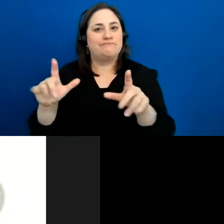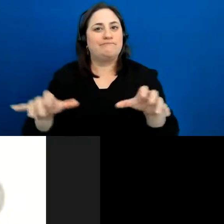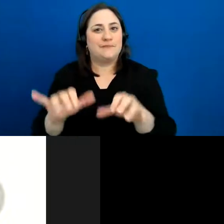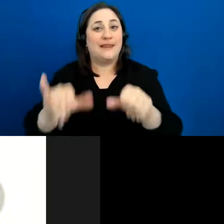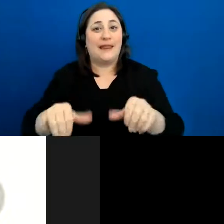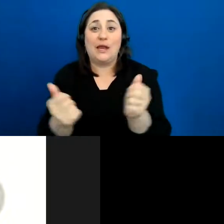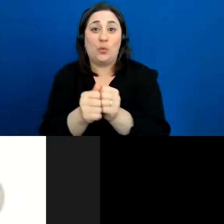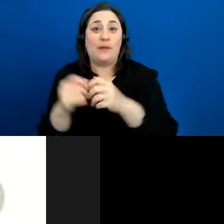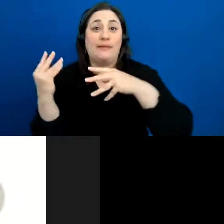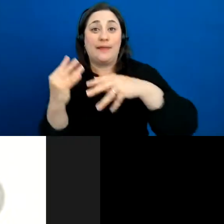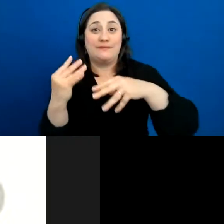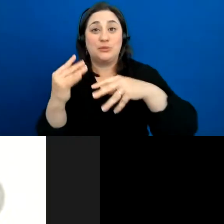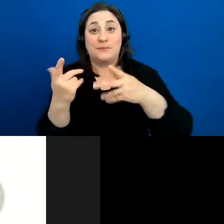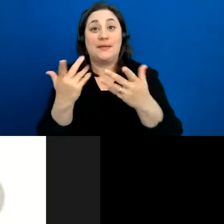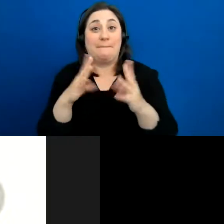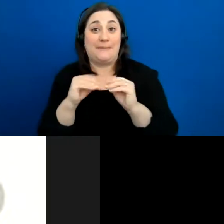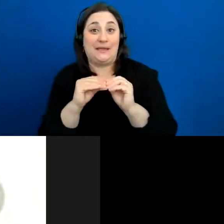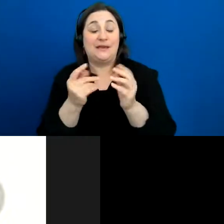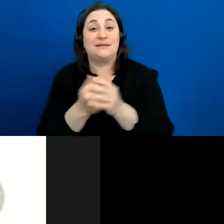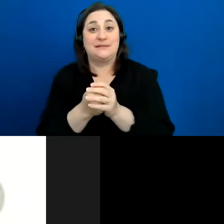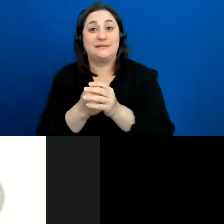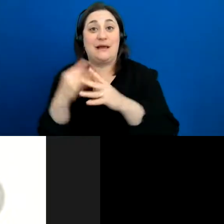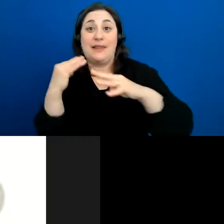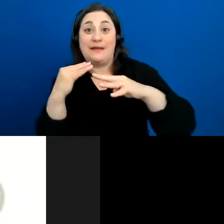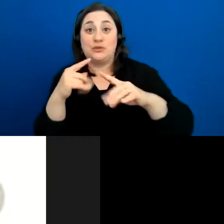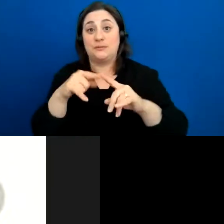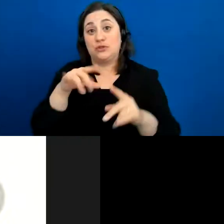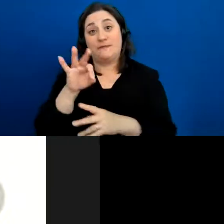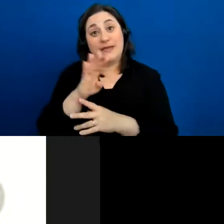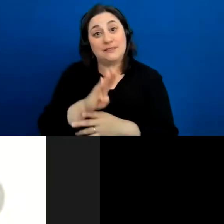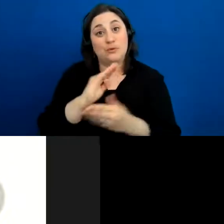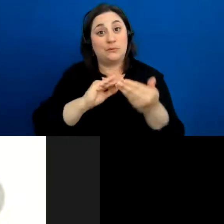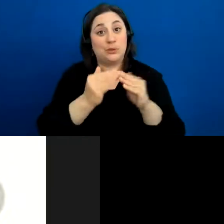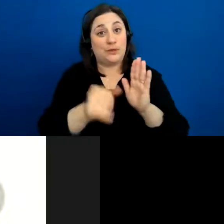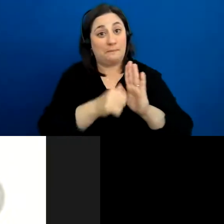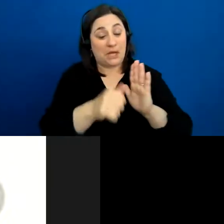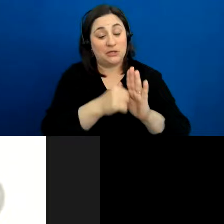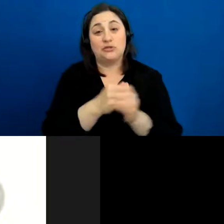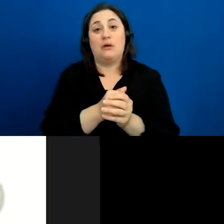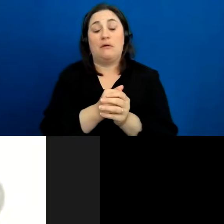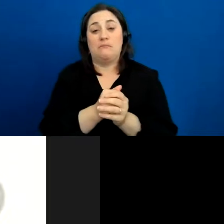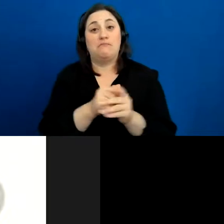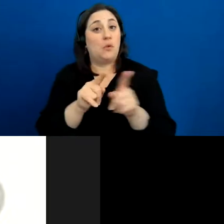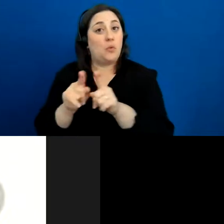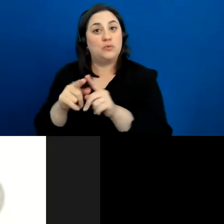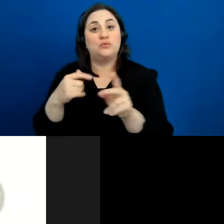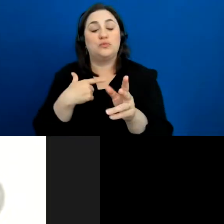meetings, live streaming them to Facebook community pages, and also copy and pasting so